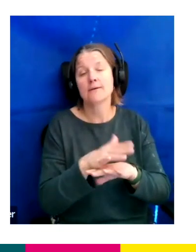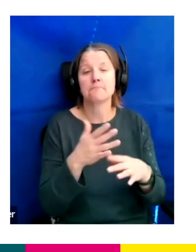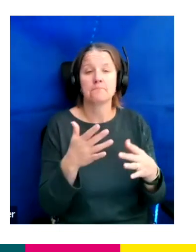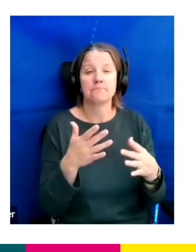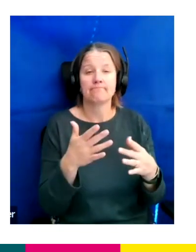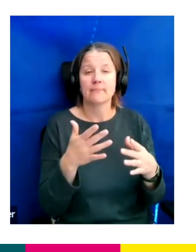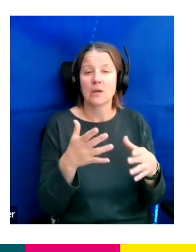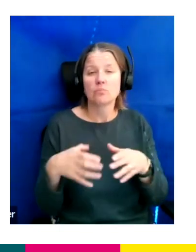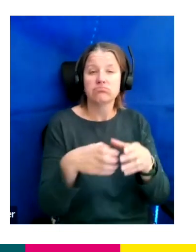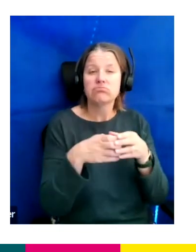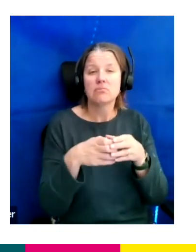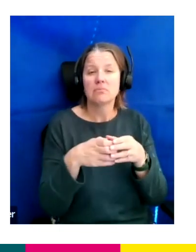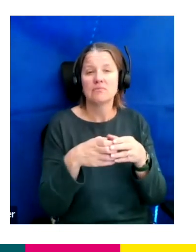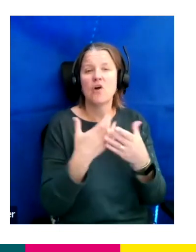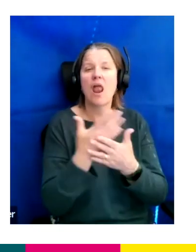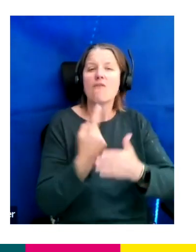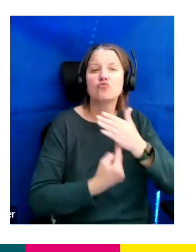lot of freelance editorial talent.